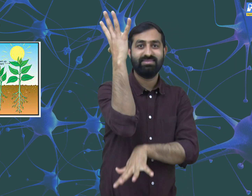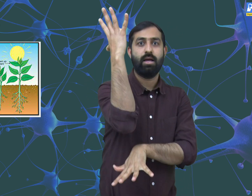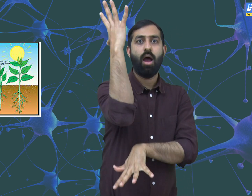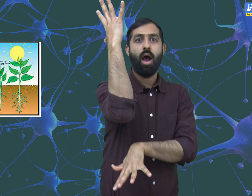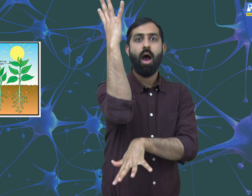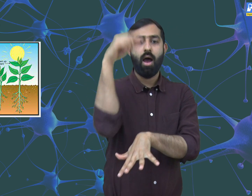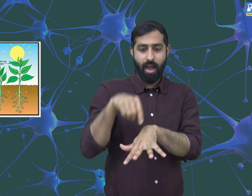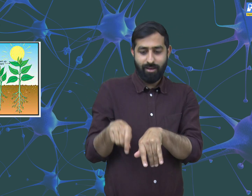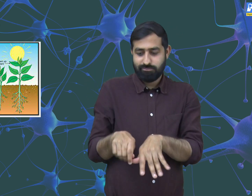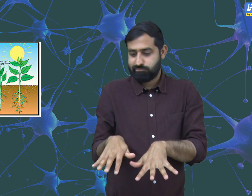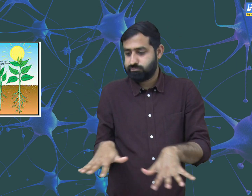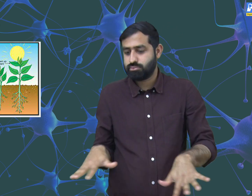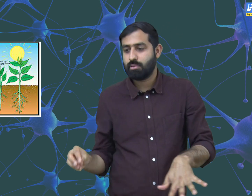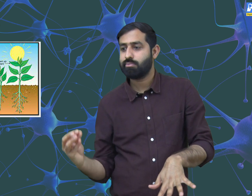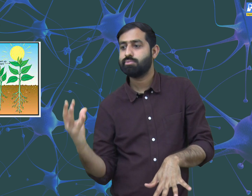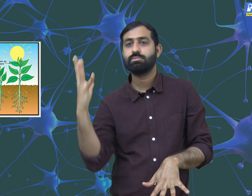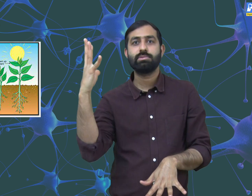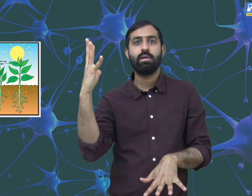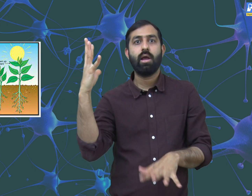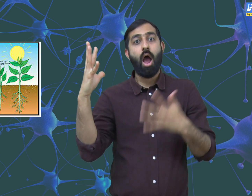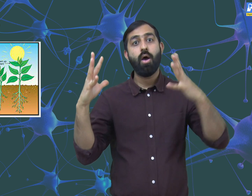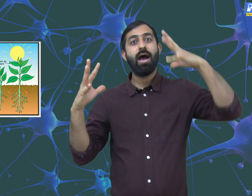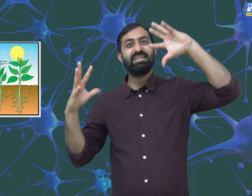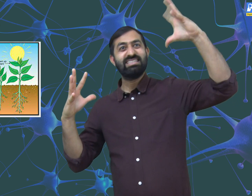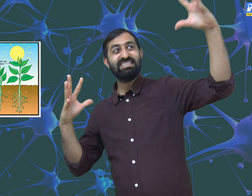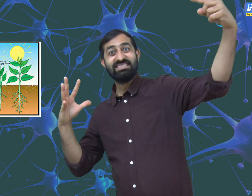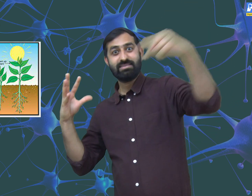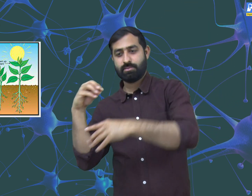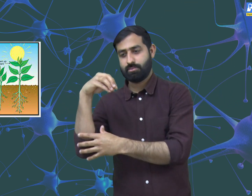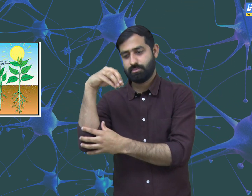Plants do not move only upwards. They also have a downward growth.